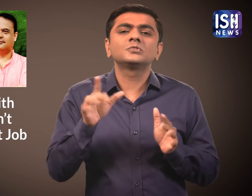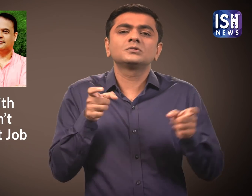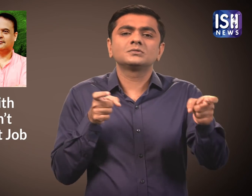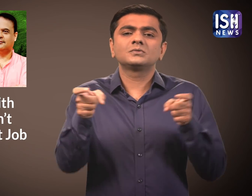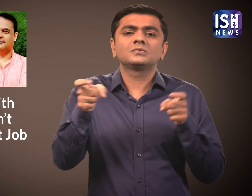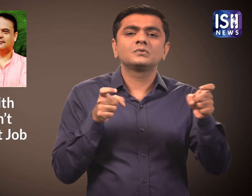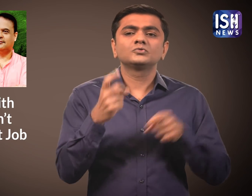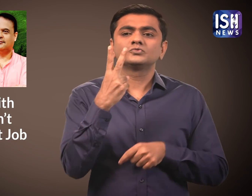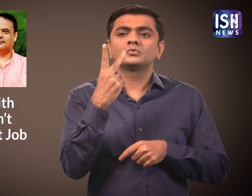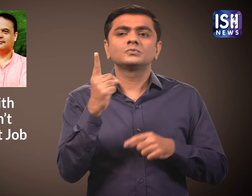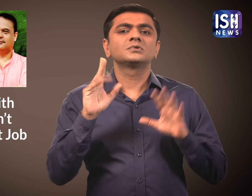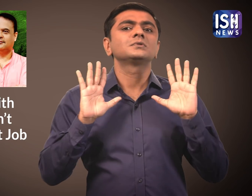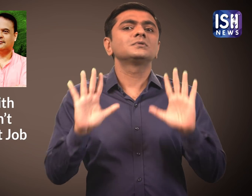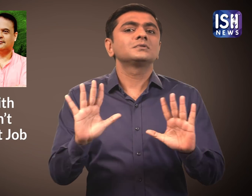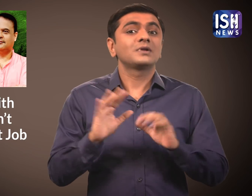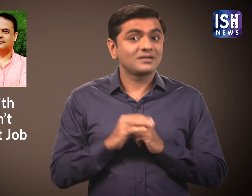The two children limit will control the population.